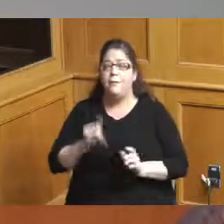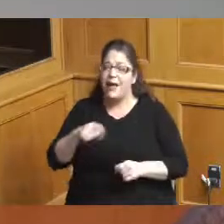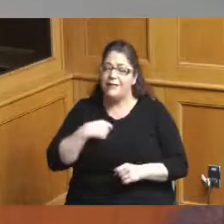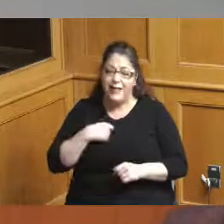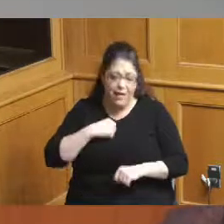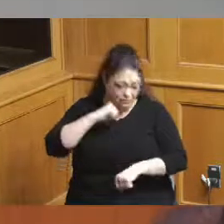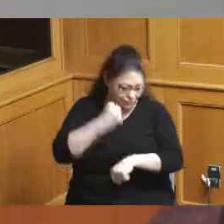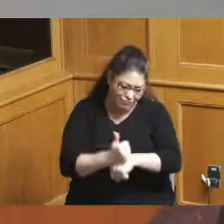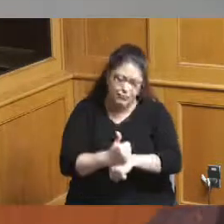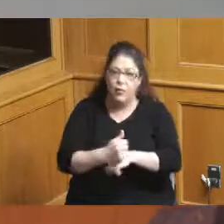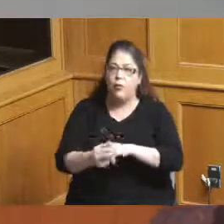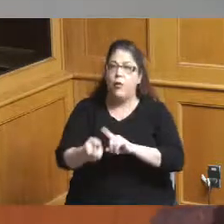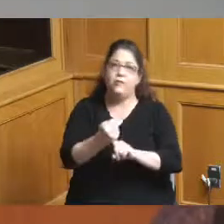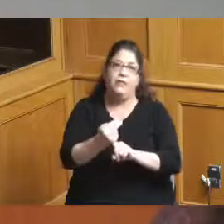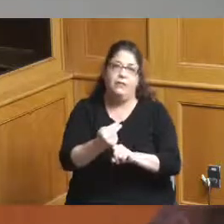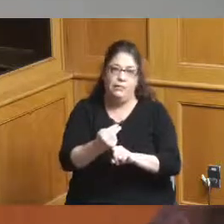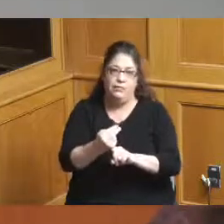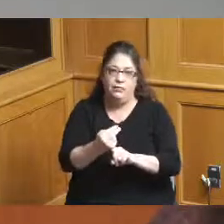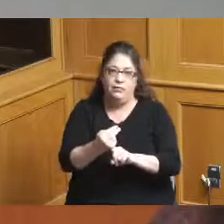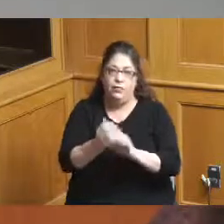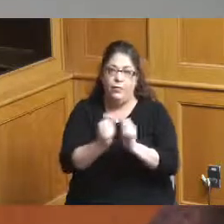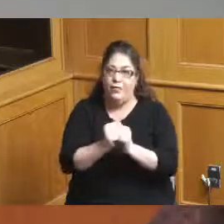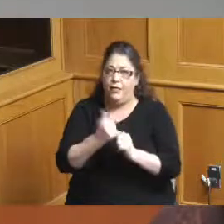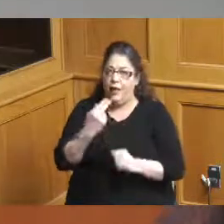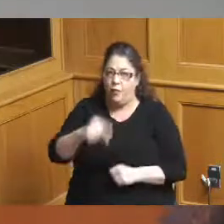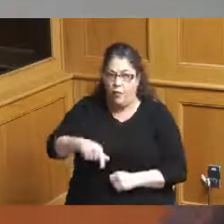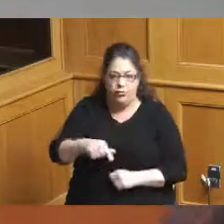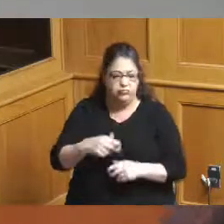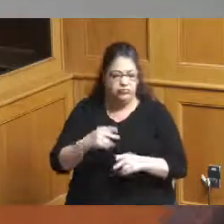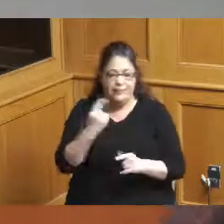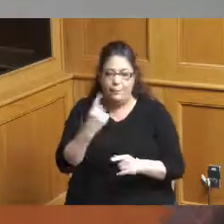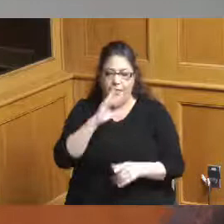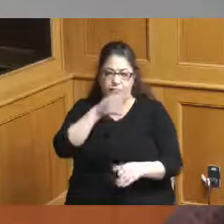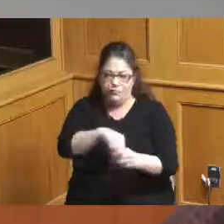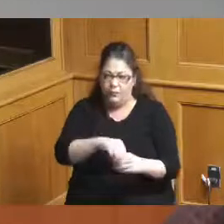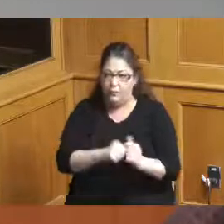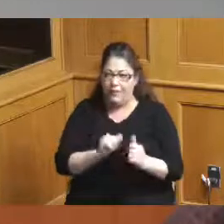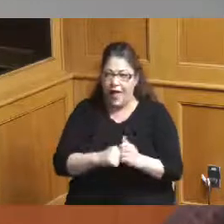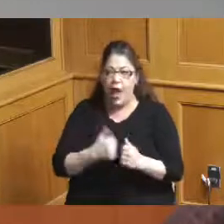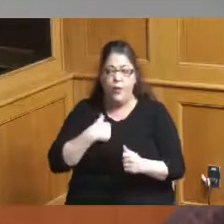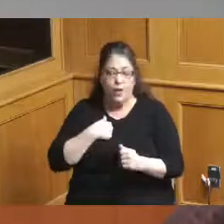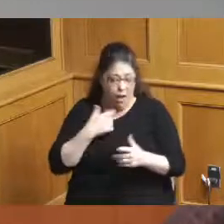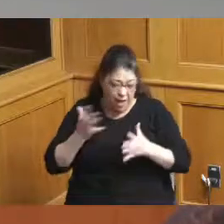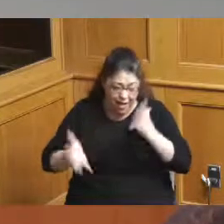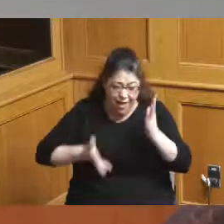and so we got control of that property it took a lot of doing it took a lot of expense